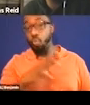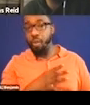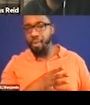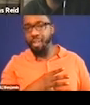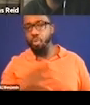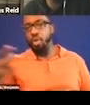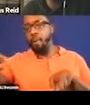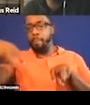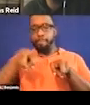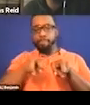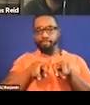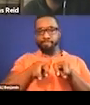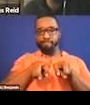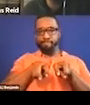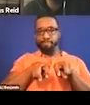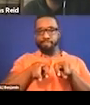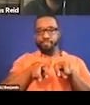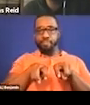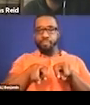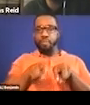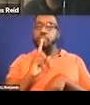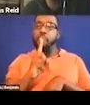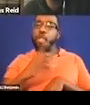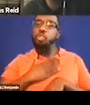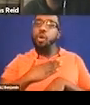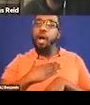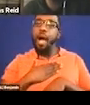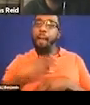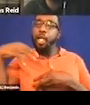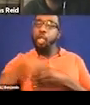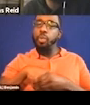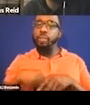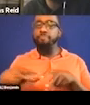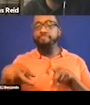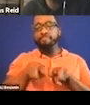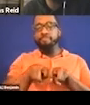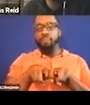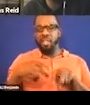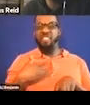Good audio description is about inclusion. It would eliminate the need for that final story.